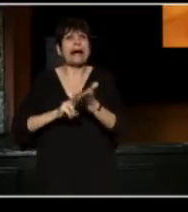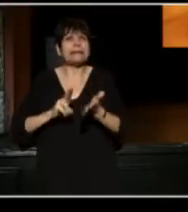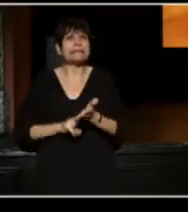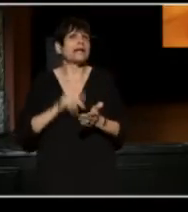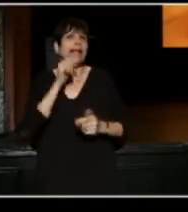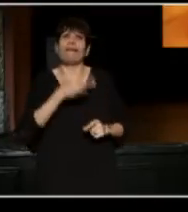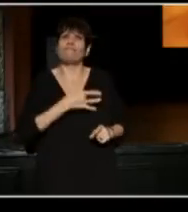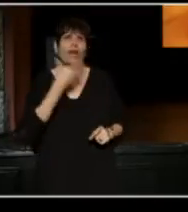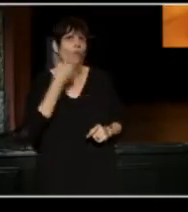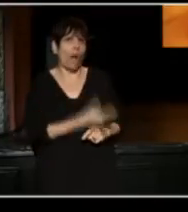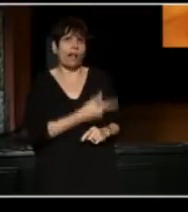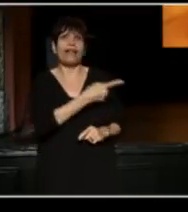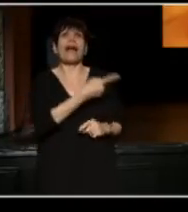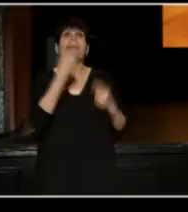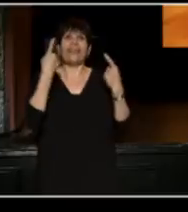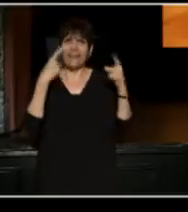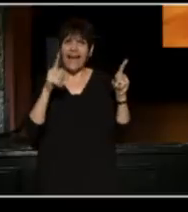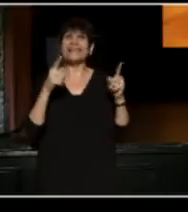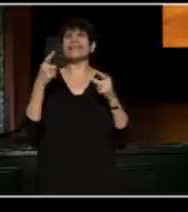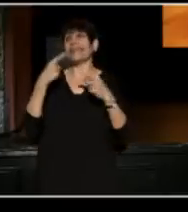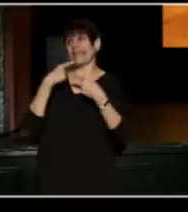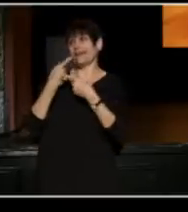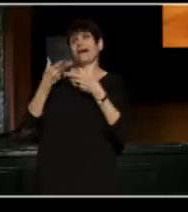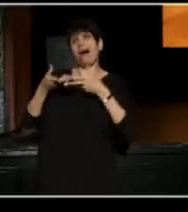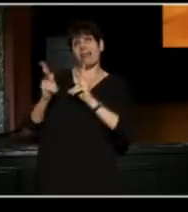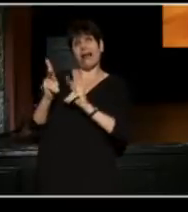to let TCG publish all ten of this plays in the Century Cycle.